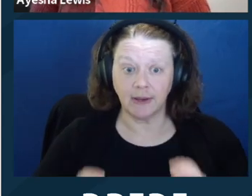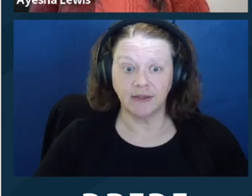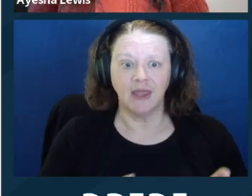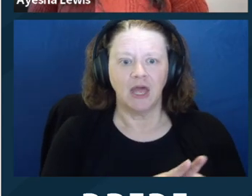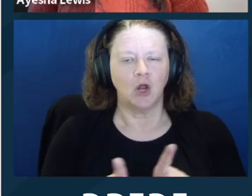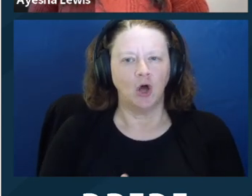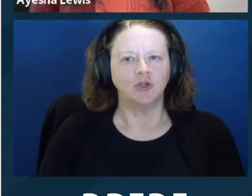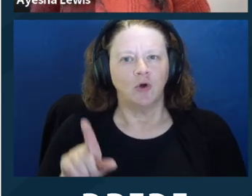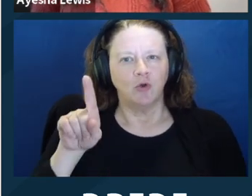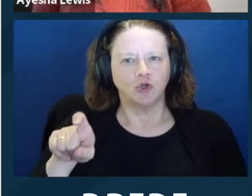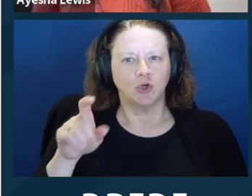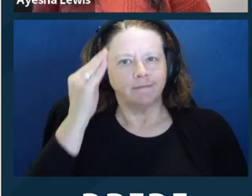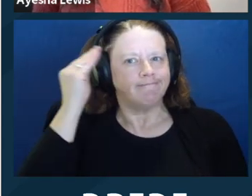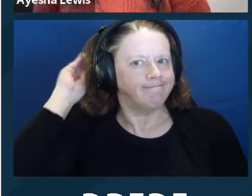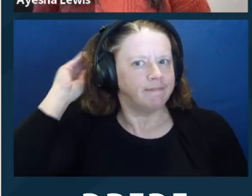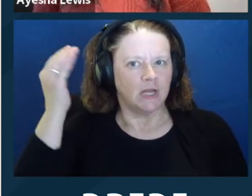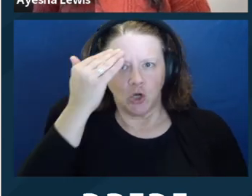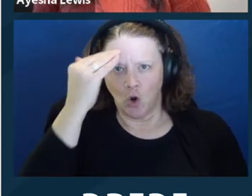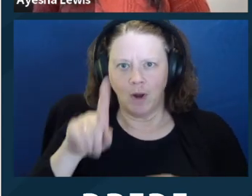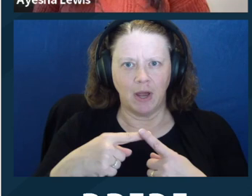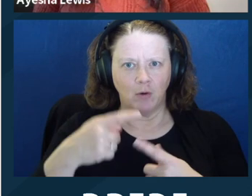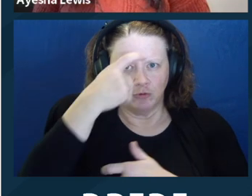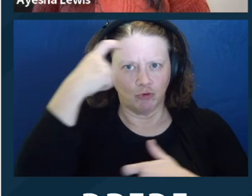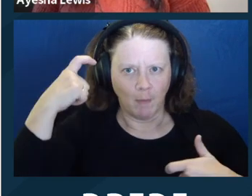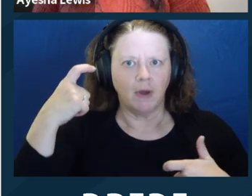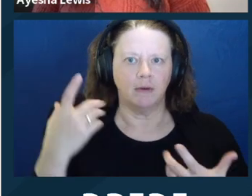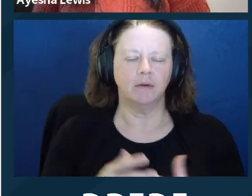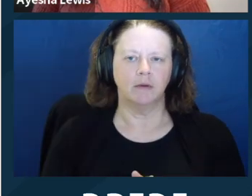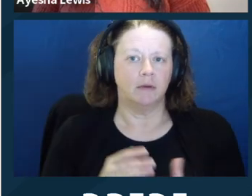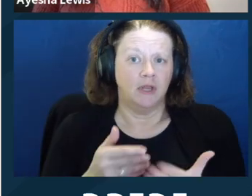And readily accessible lawyering is beneficial for all types of people. It's helpful for